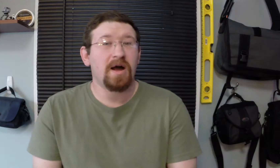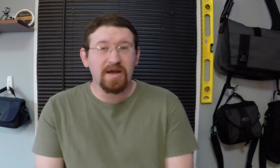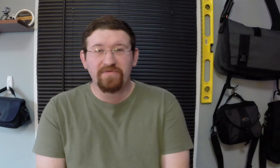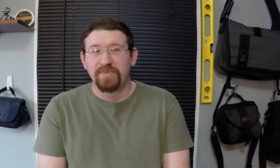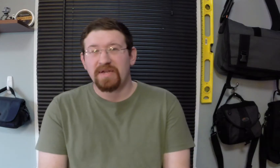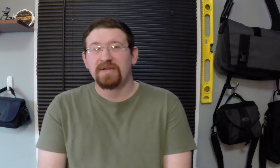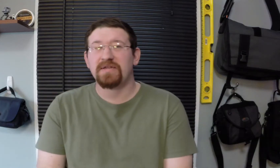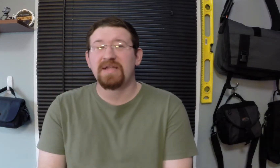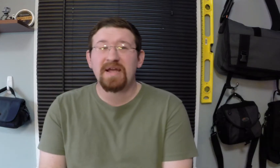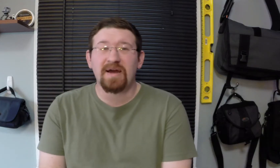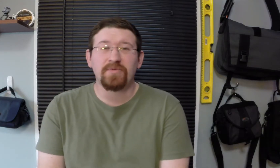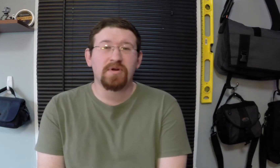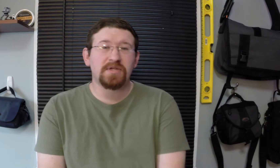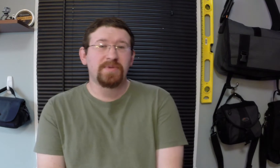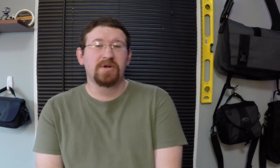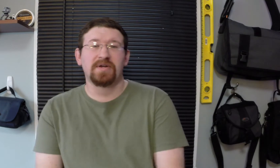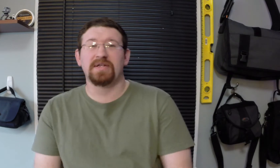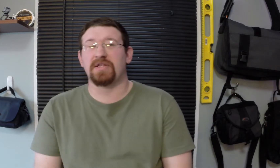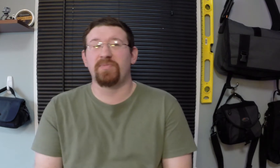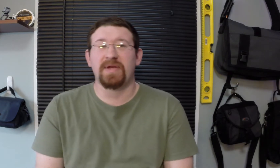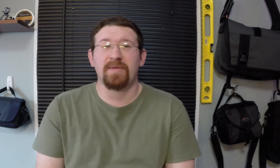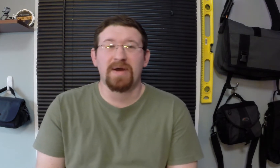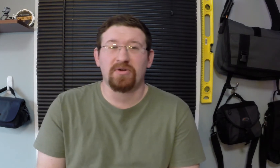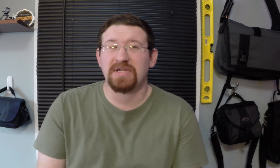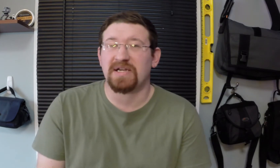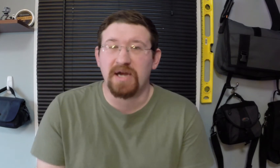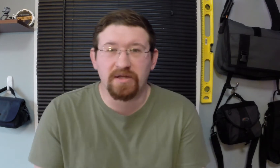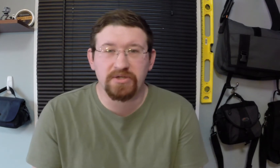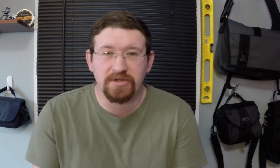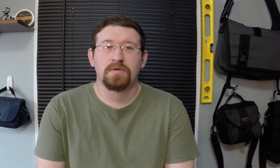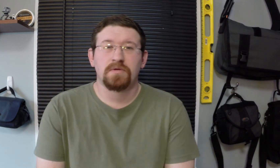Hi everybody!Today I'm going to be talking a little bit about technology.